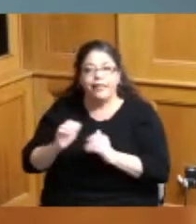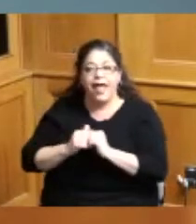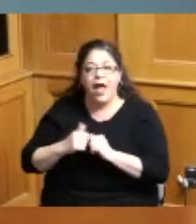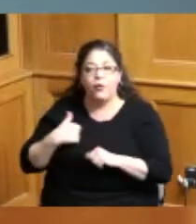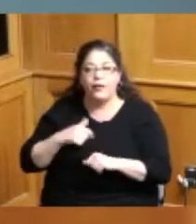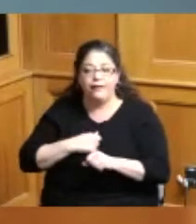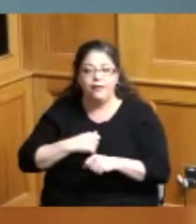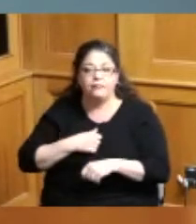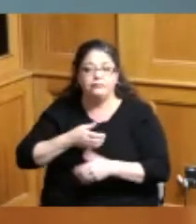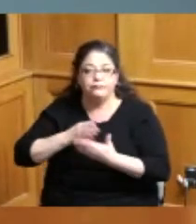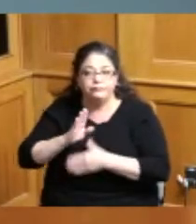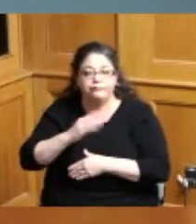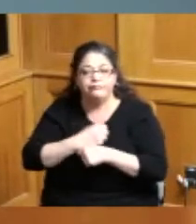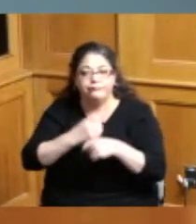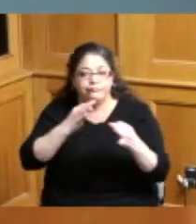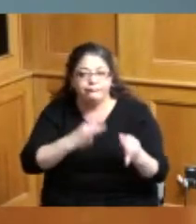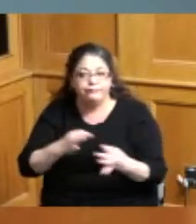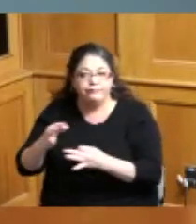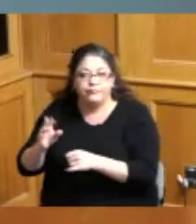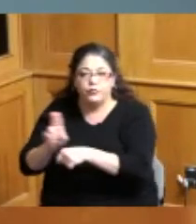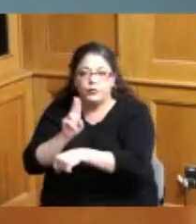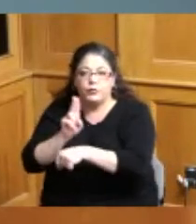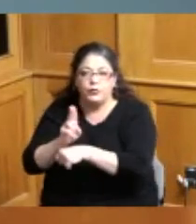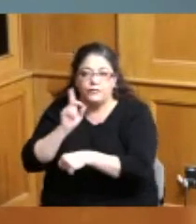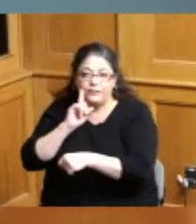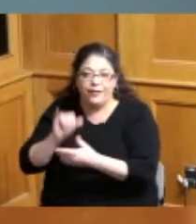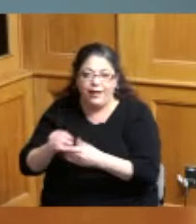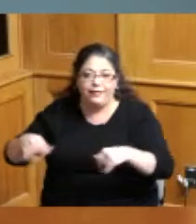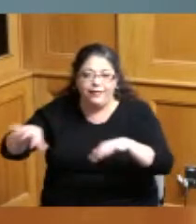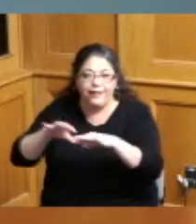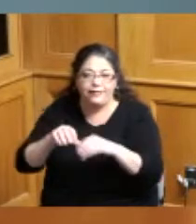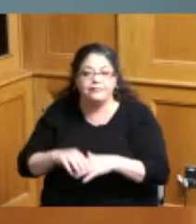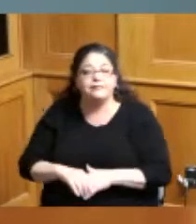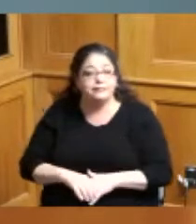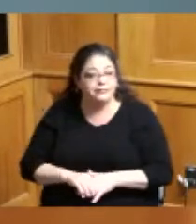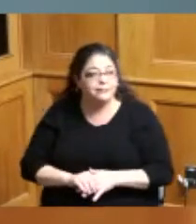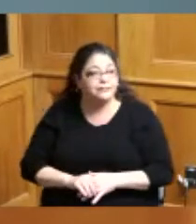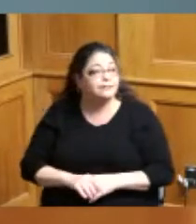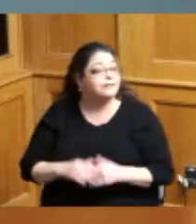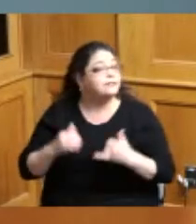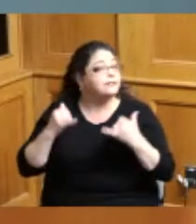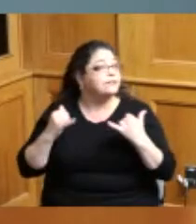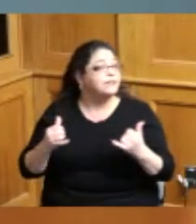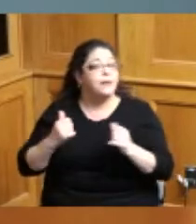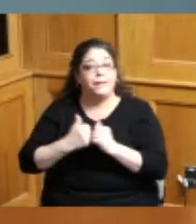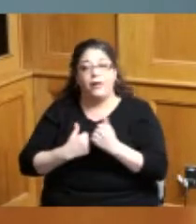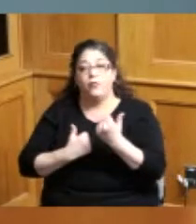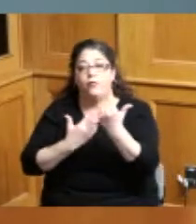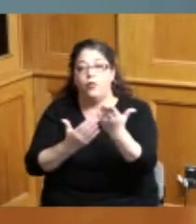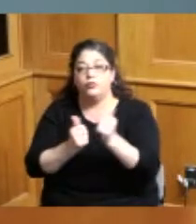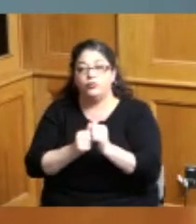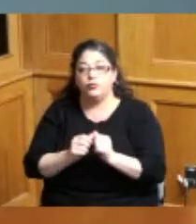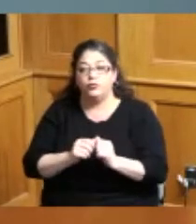talking about the use of that land so at this time I'd like to make a motion to continue the hearing